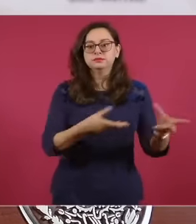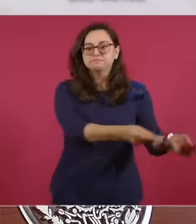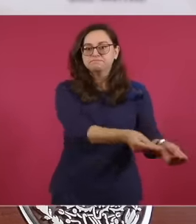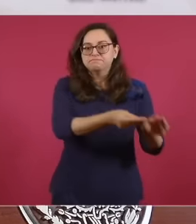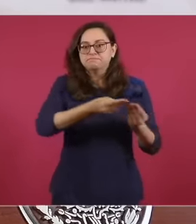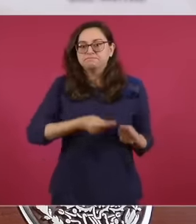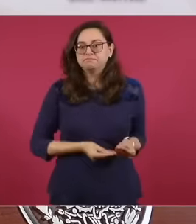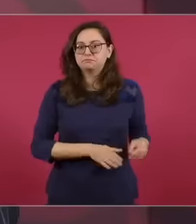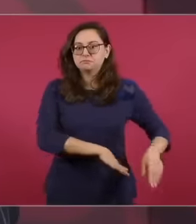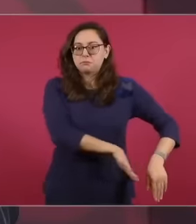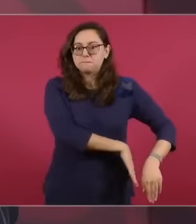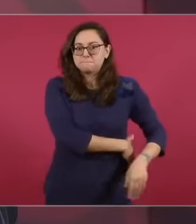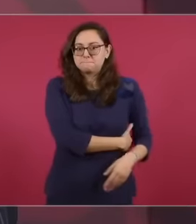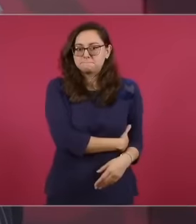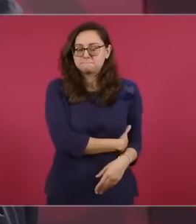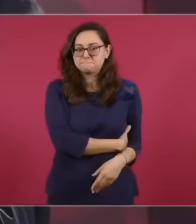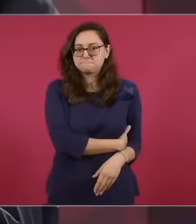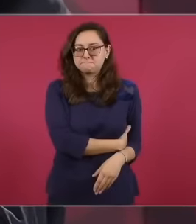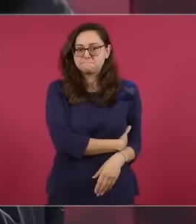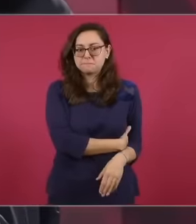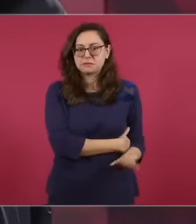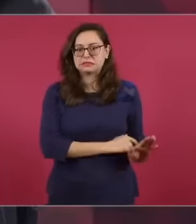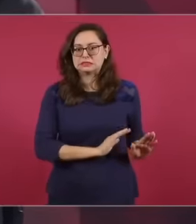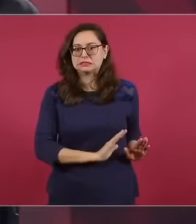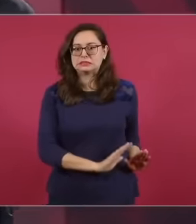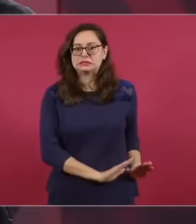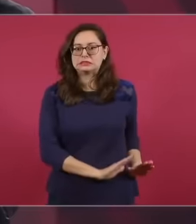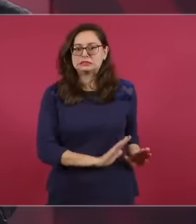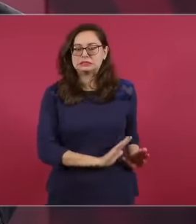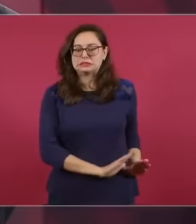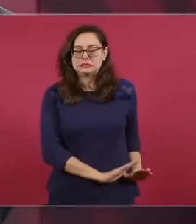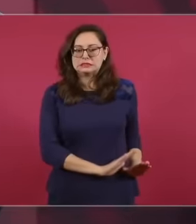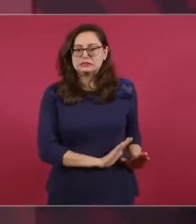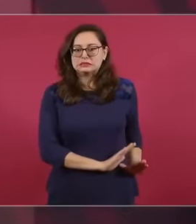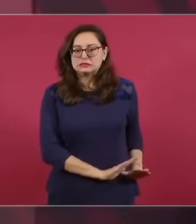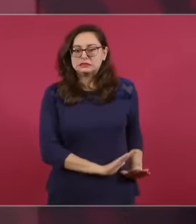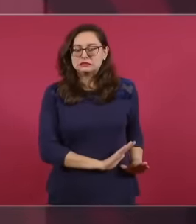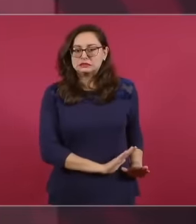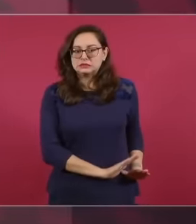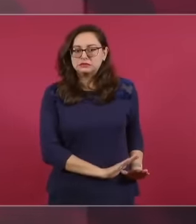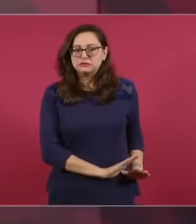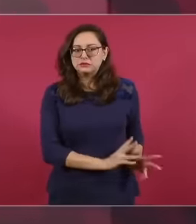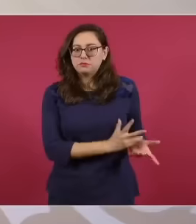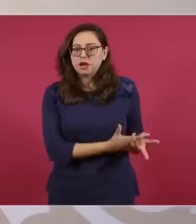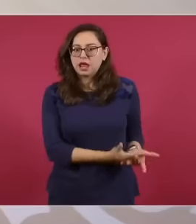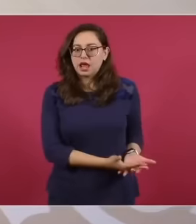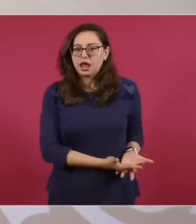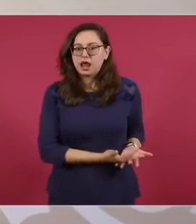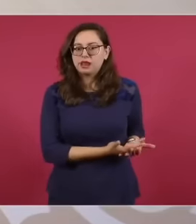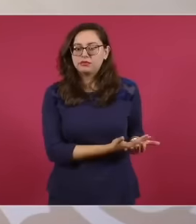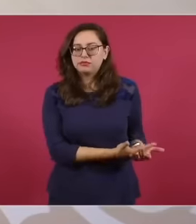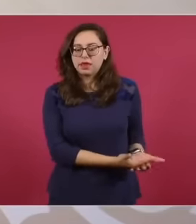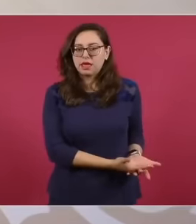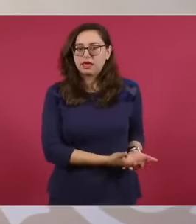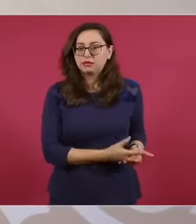and that has them there even when it is not